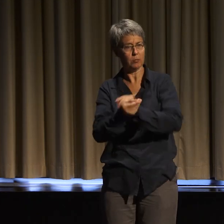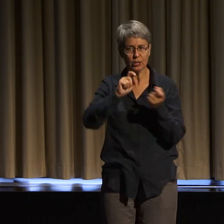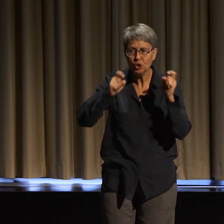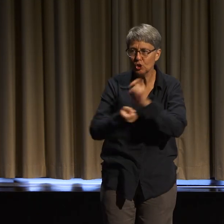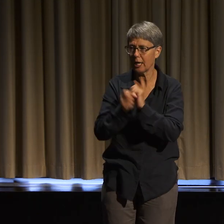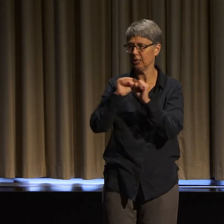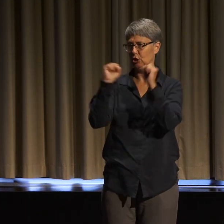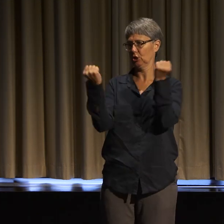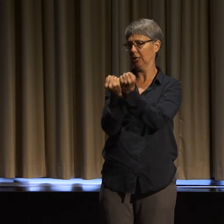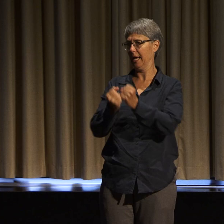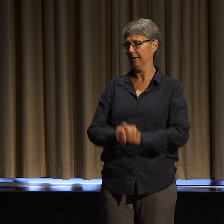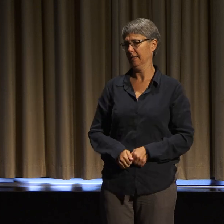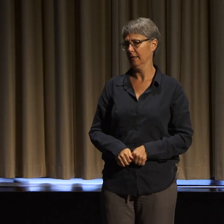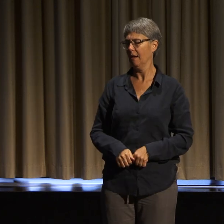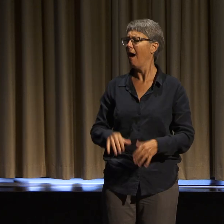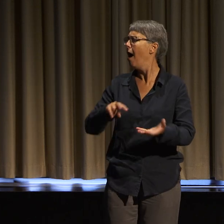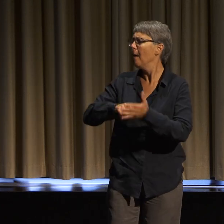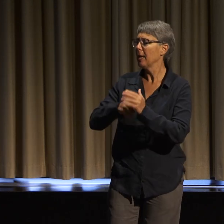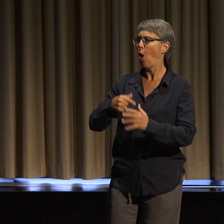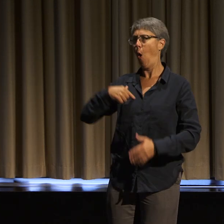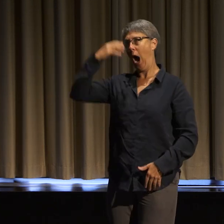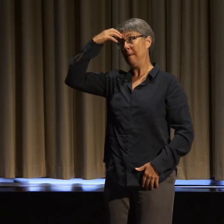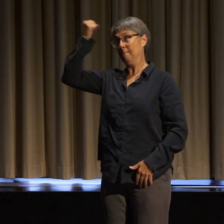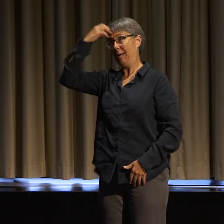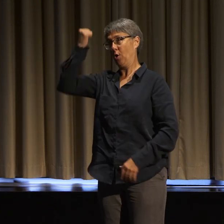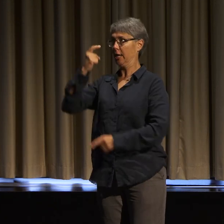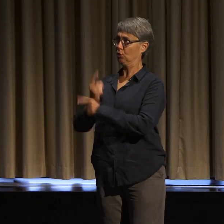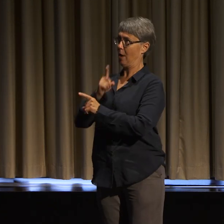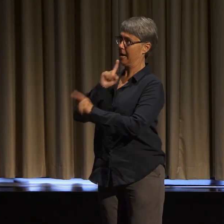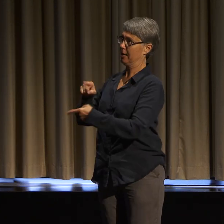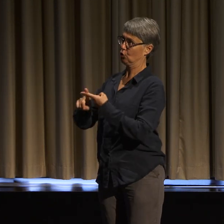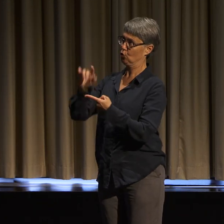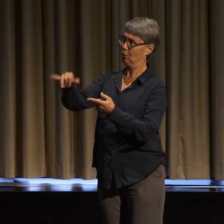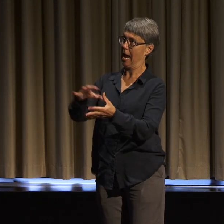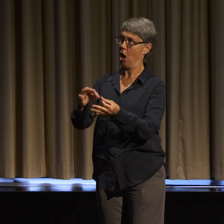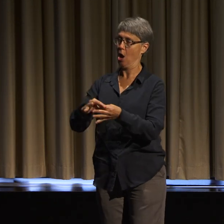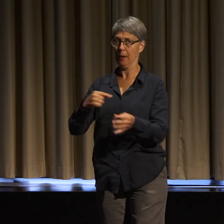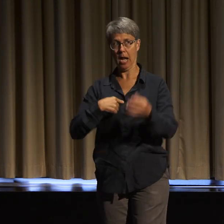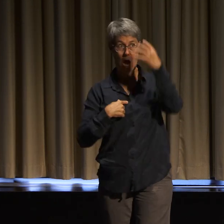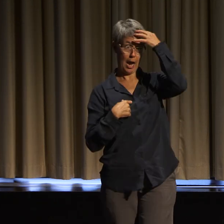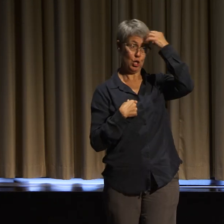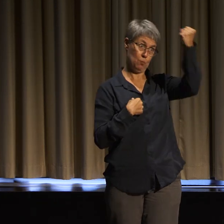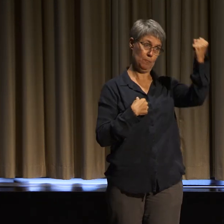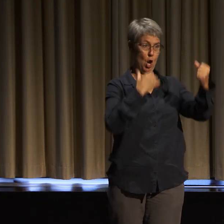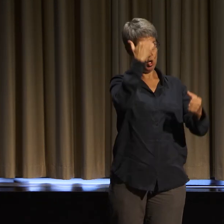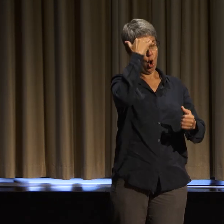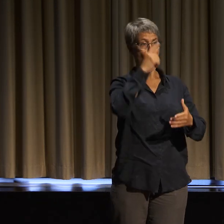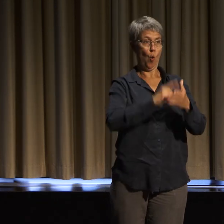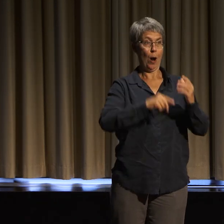the right things to say, and be able to truly engage. I want us to not only make sure that things are accessible,